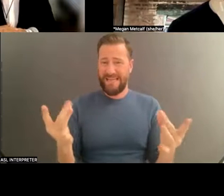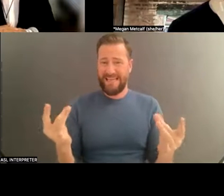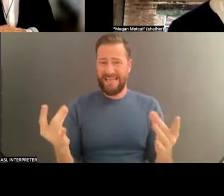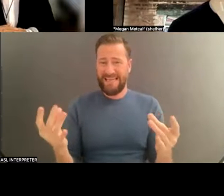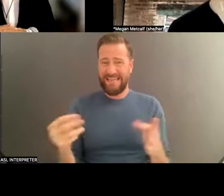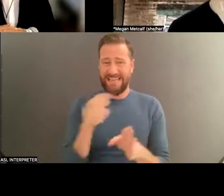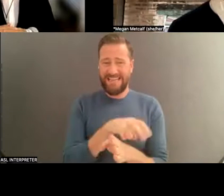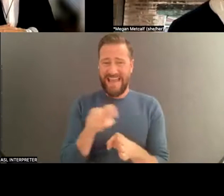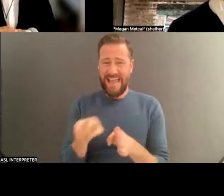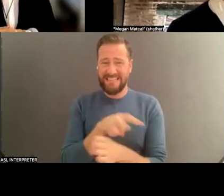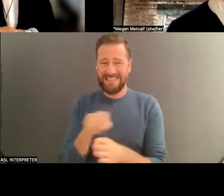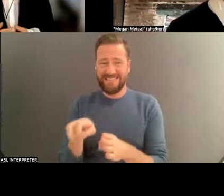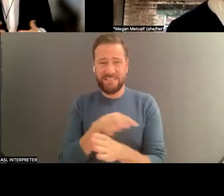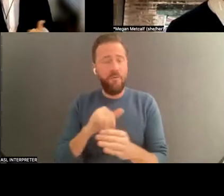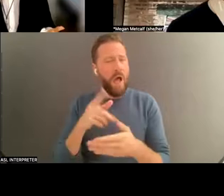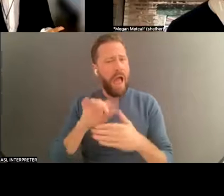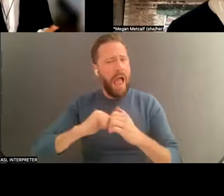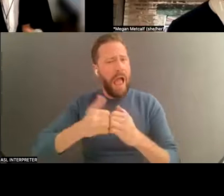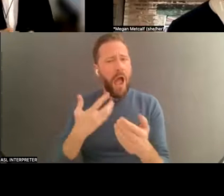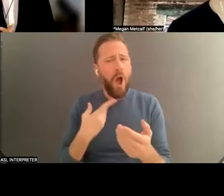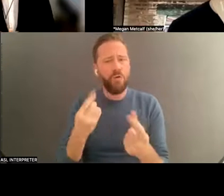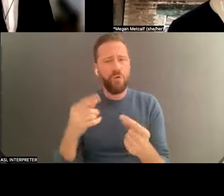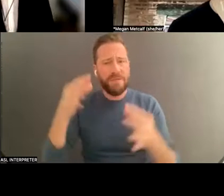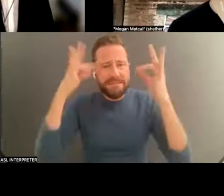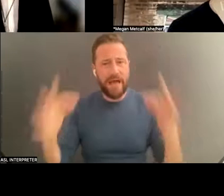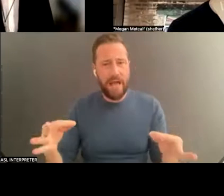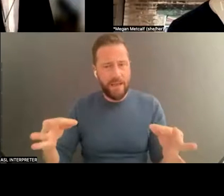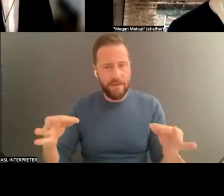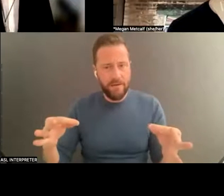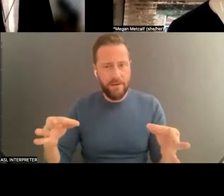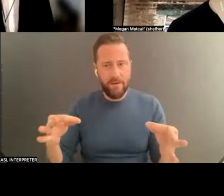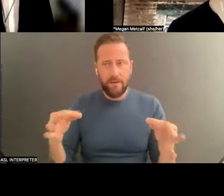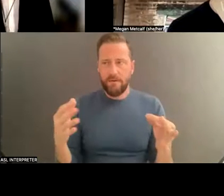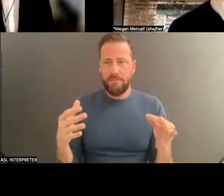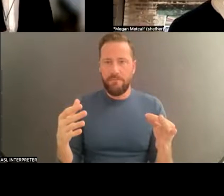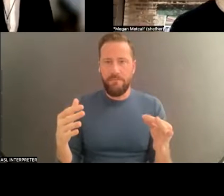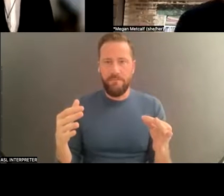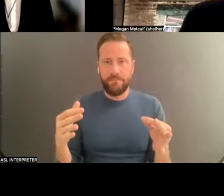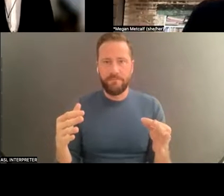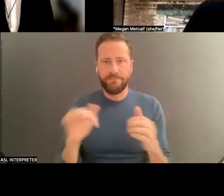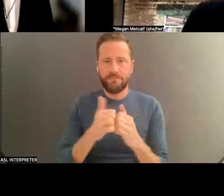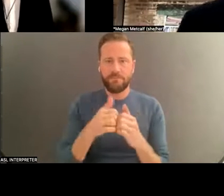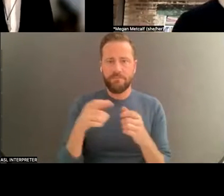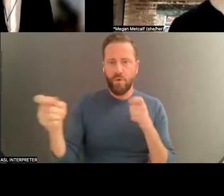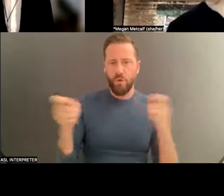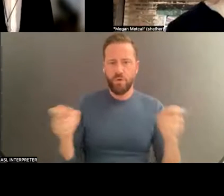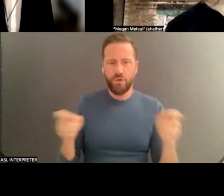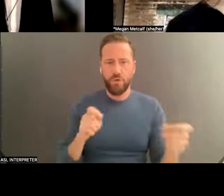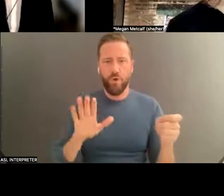of how do you decide how to control your ownership.